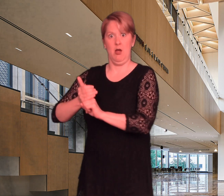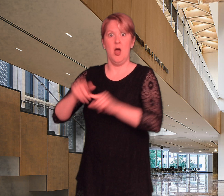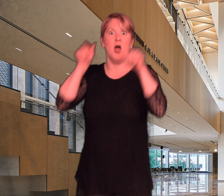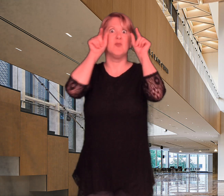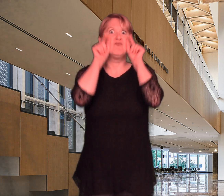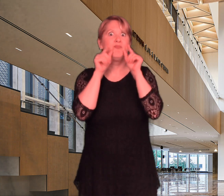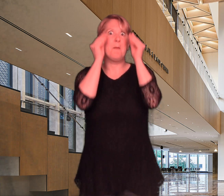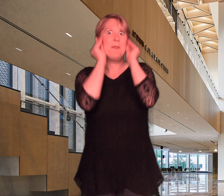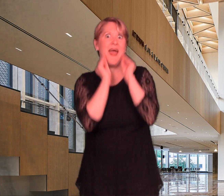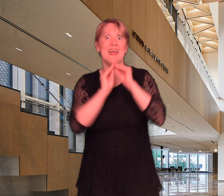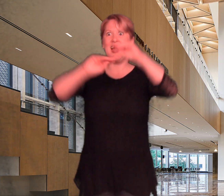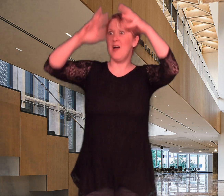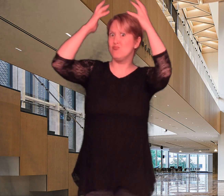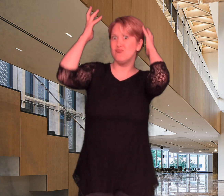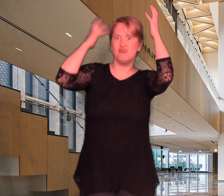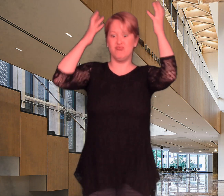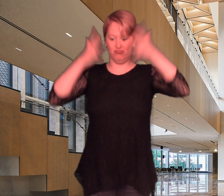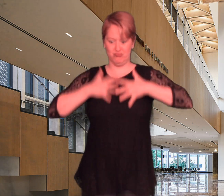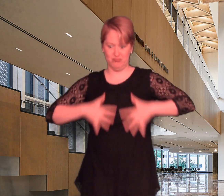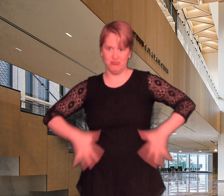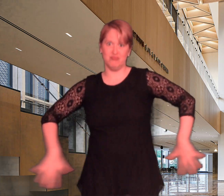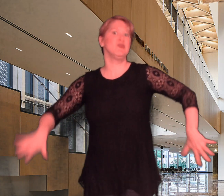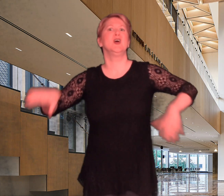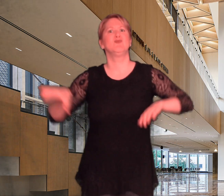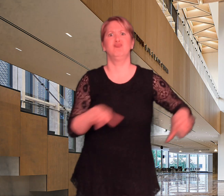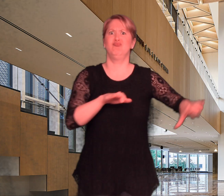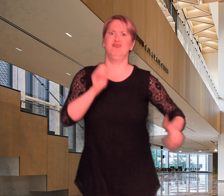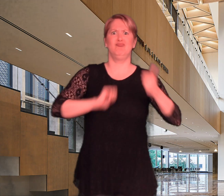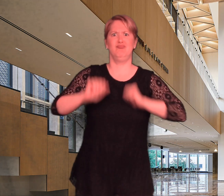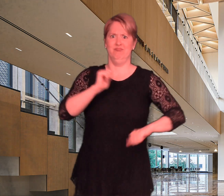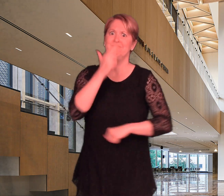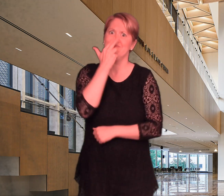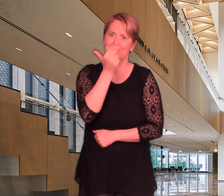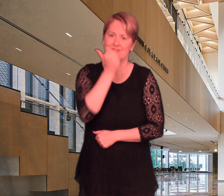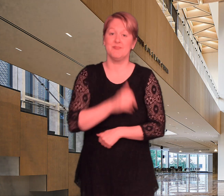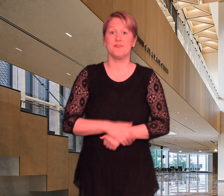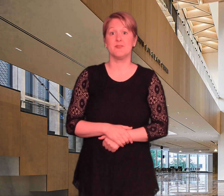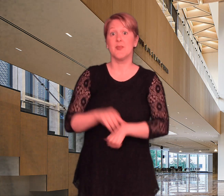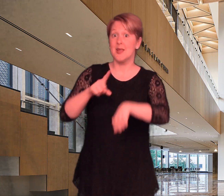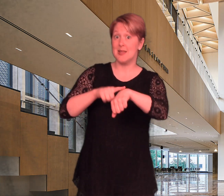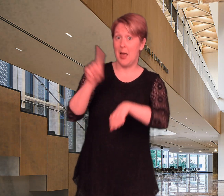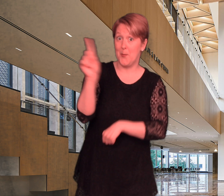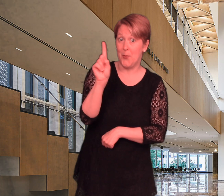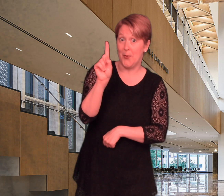We will be wearing wigs, makeup, and costumes. It is a comedy show. It will be at 1:00pm.